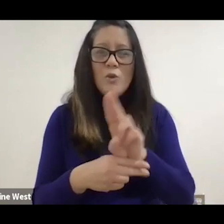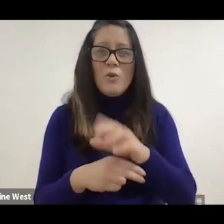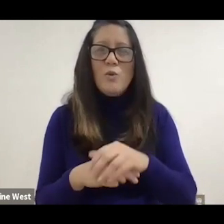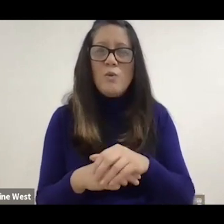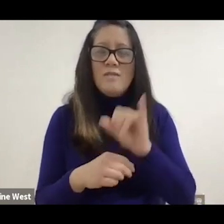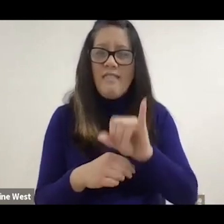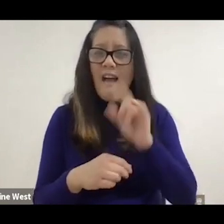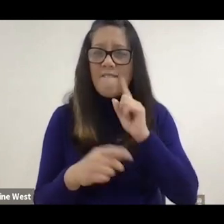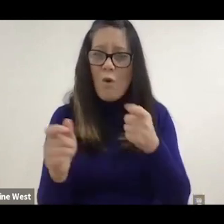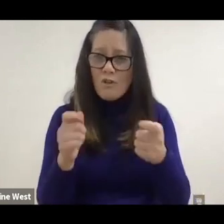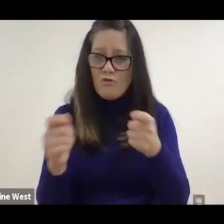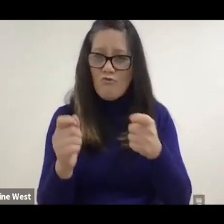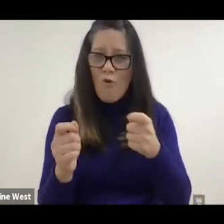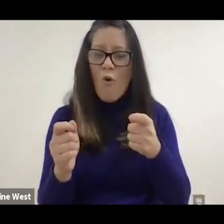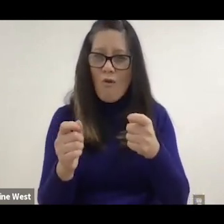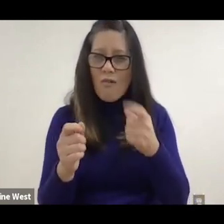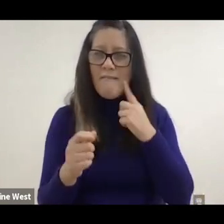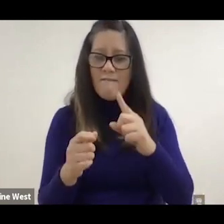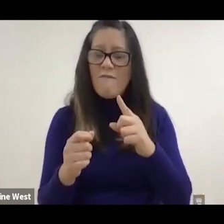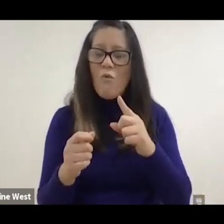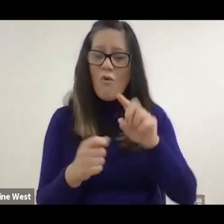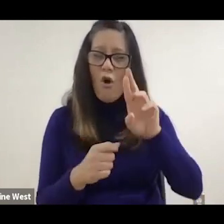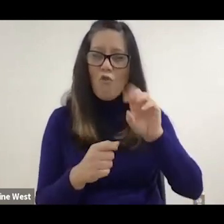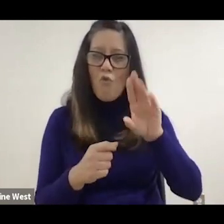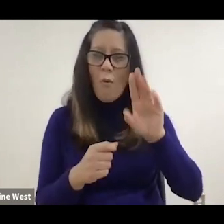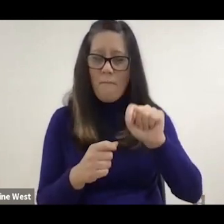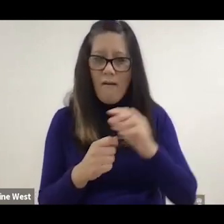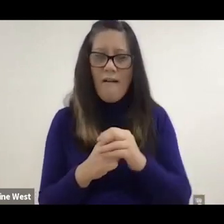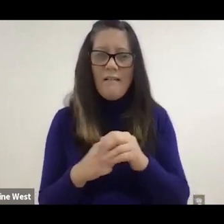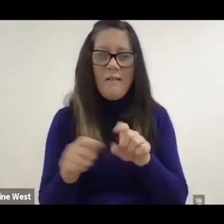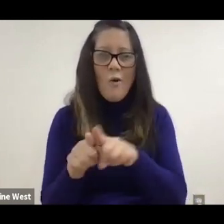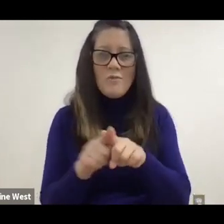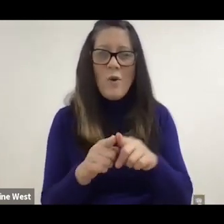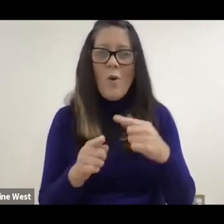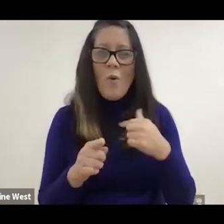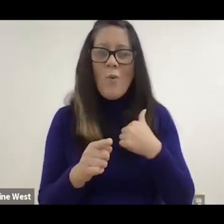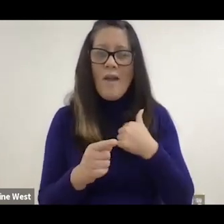These are the buttons and that's kind of a short throw mini joystick,